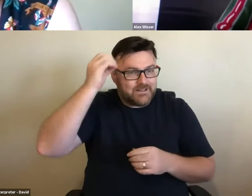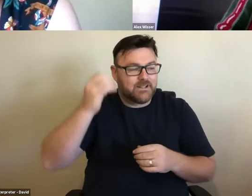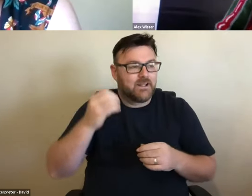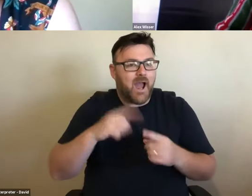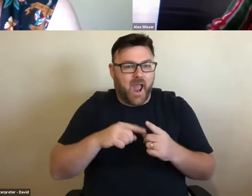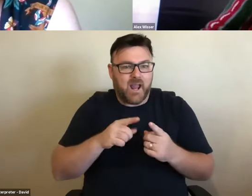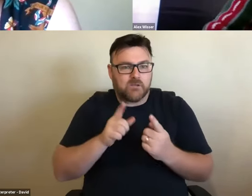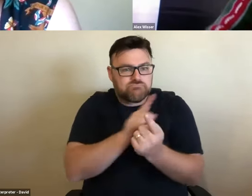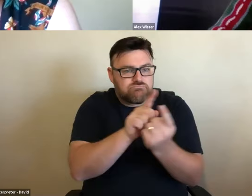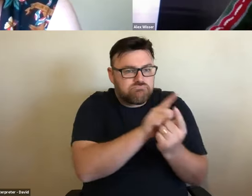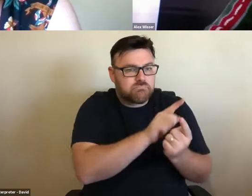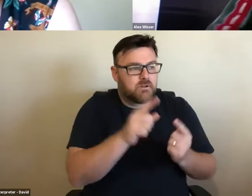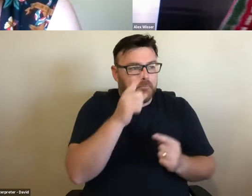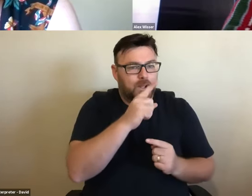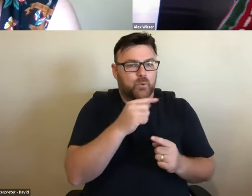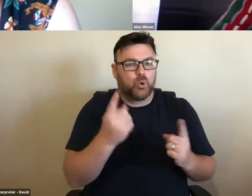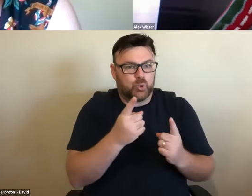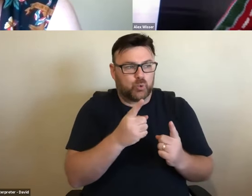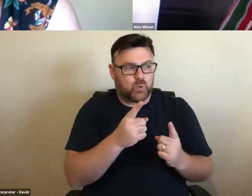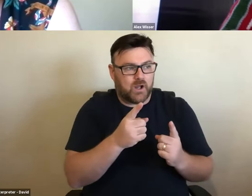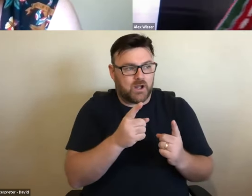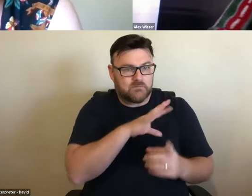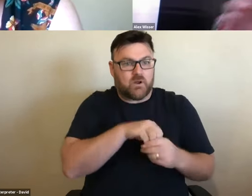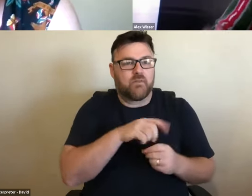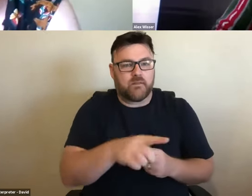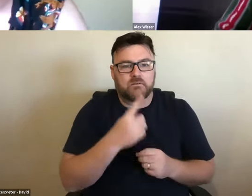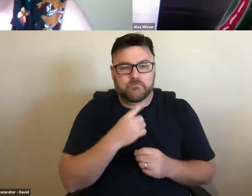this sort of thing. >> MARY JANE WARFIELD: Alex, I could talk to you